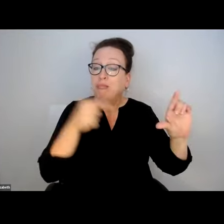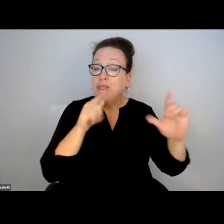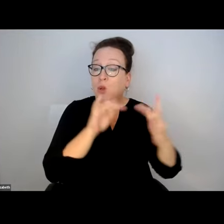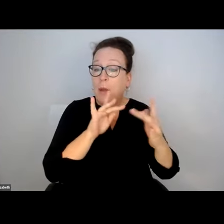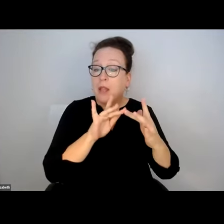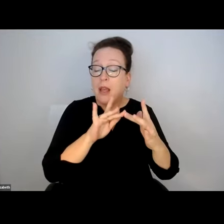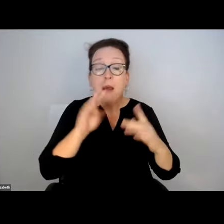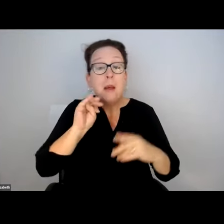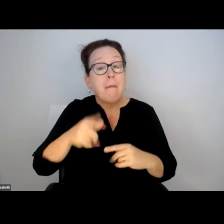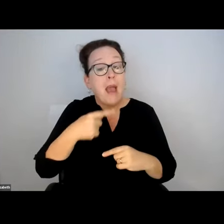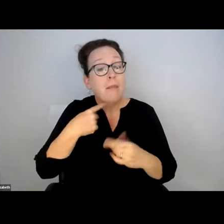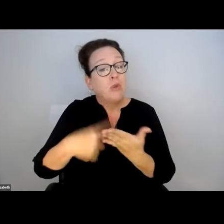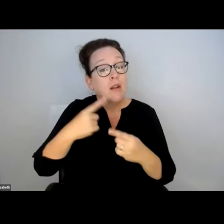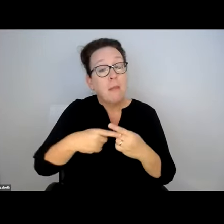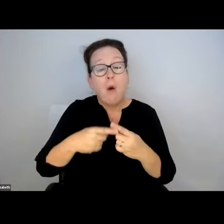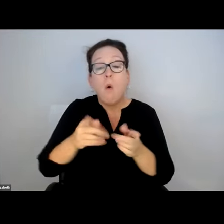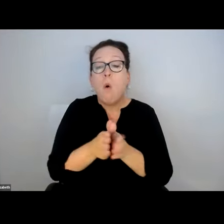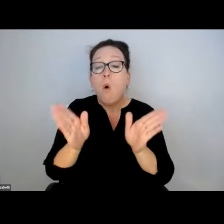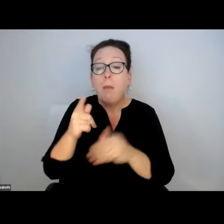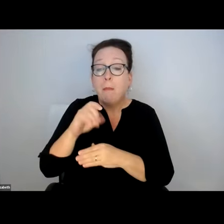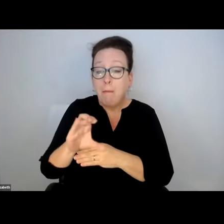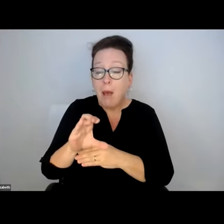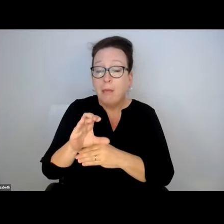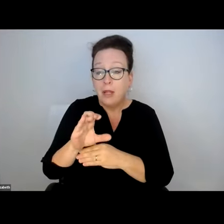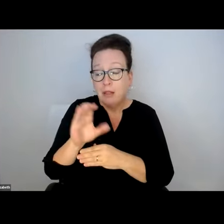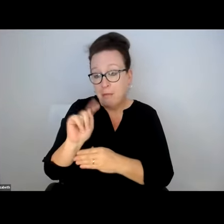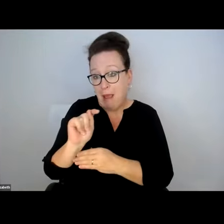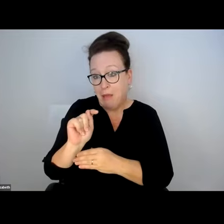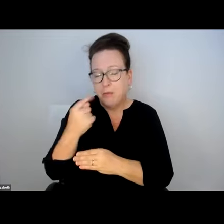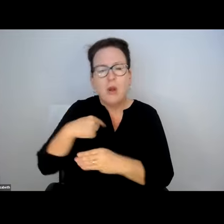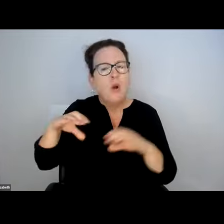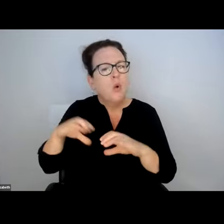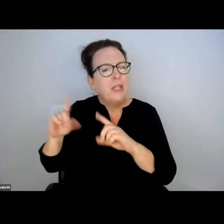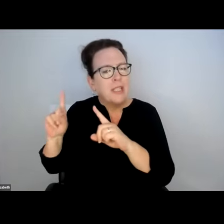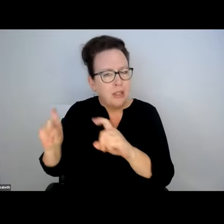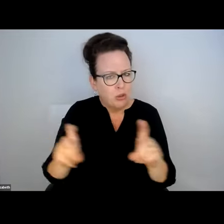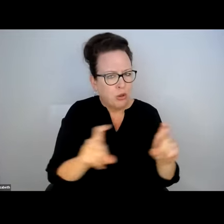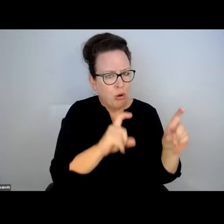WE DO HAVE A MAP ON THE WEBSITE OF PUBLICLY-AVAILABLE RESTROOMS.